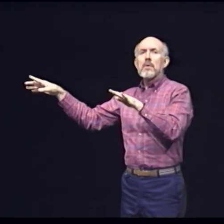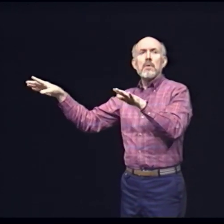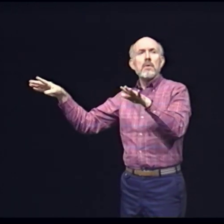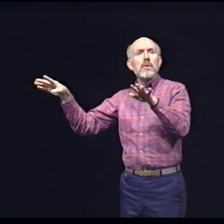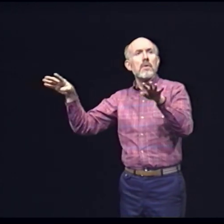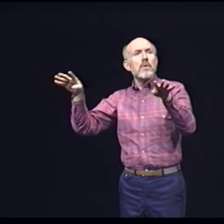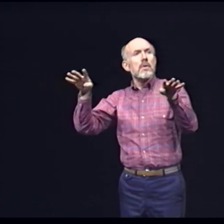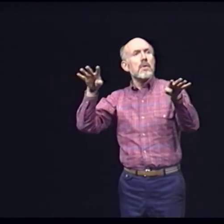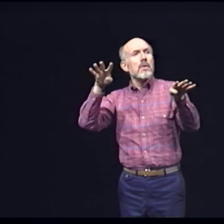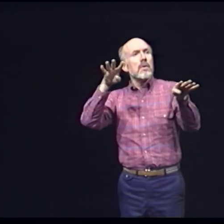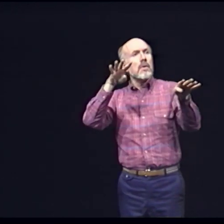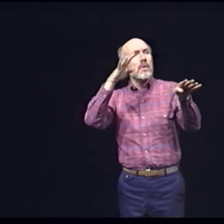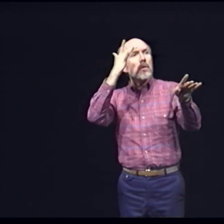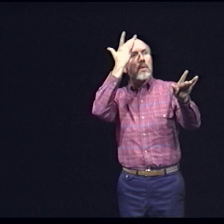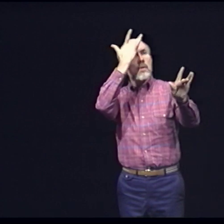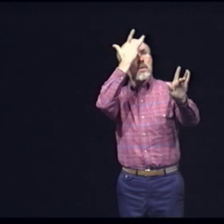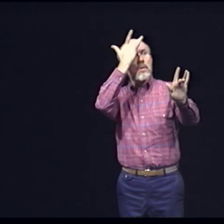They gaze at nothing